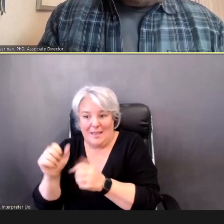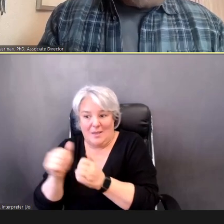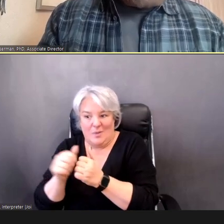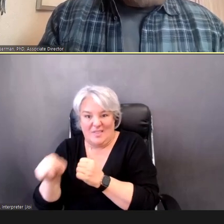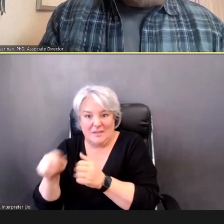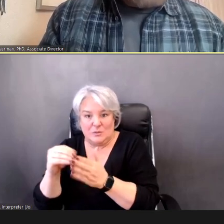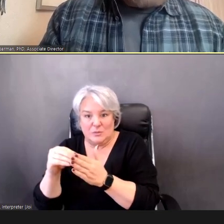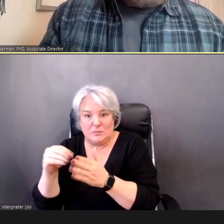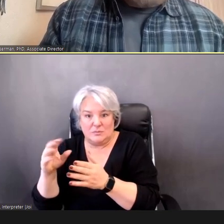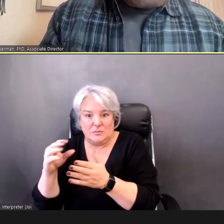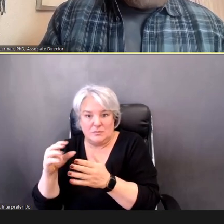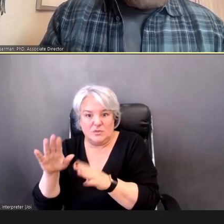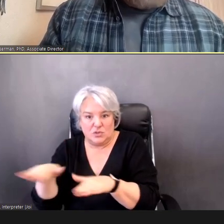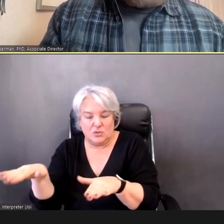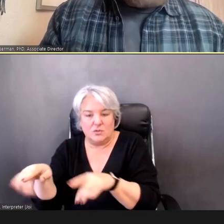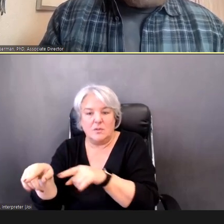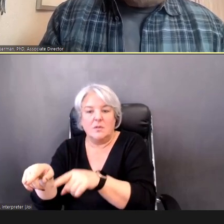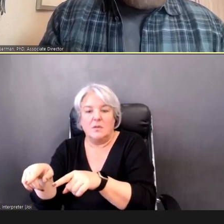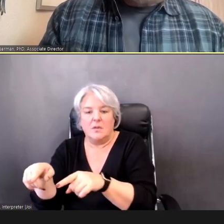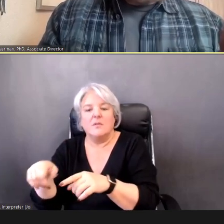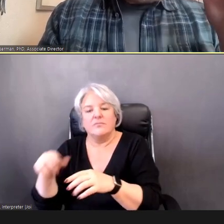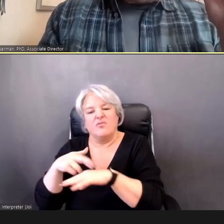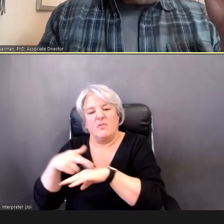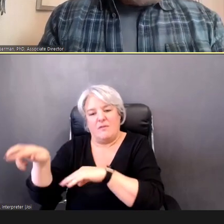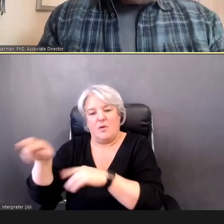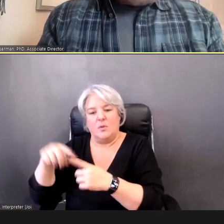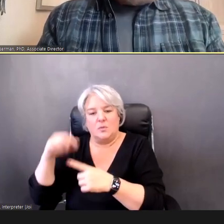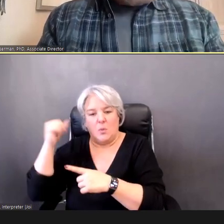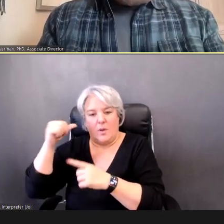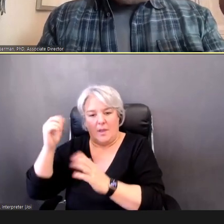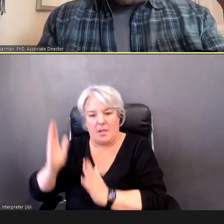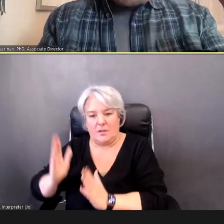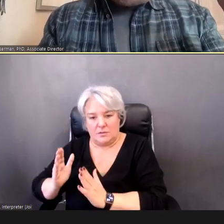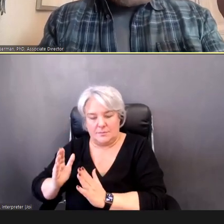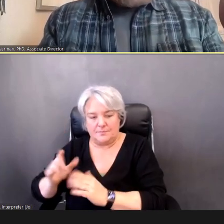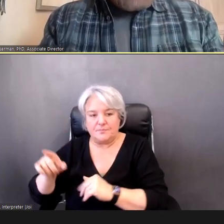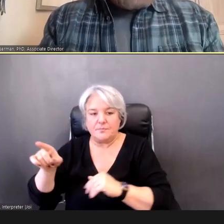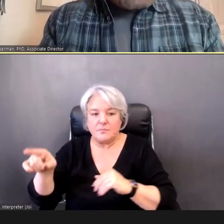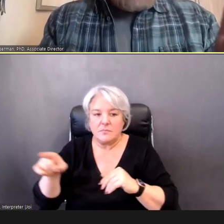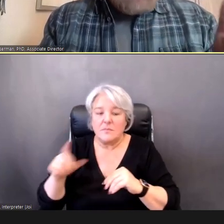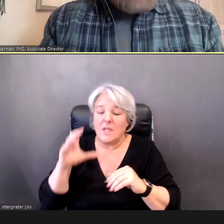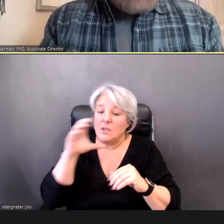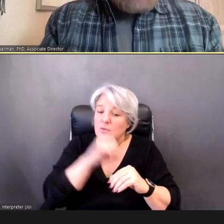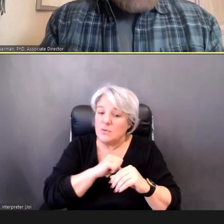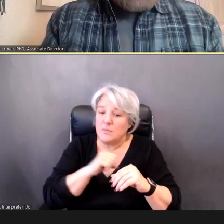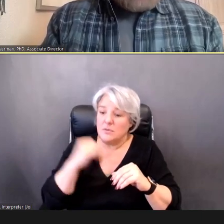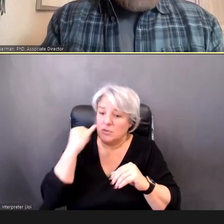the audiologist. But, assuming that the Child is successfully-screened, the